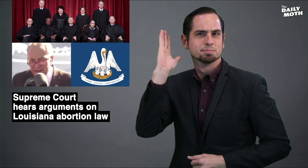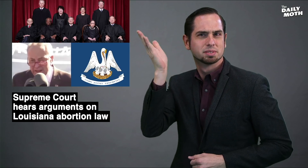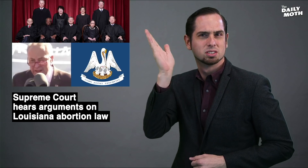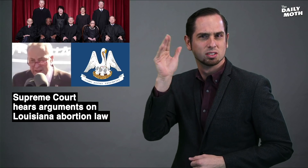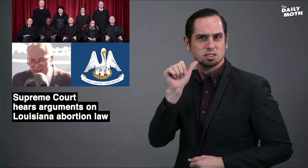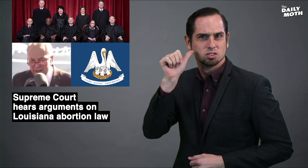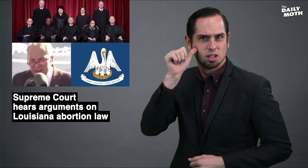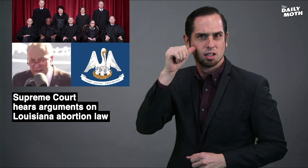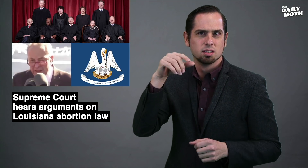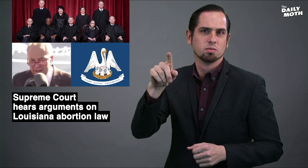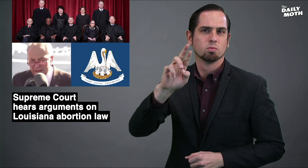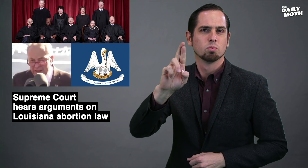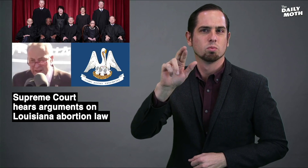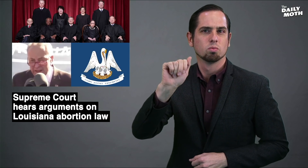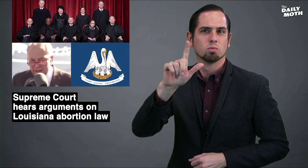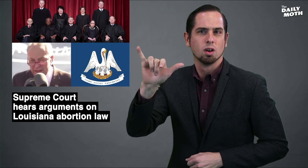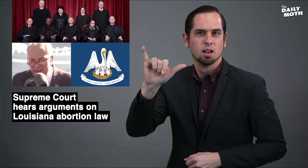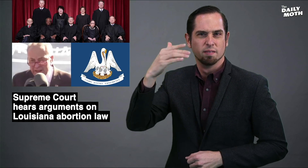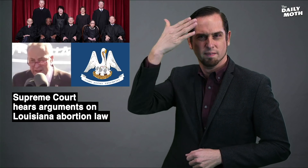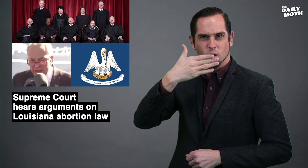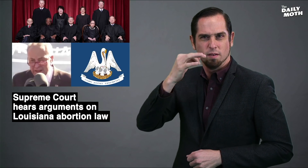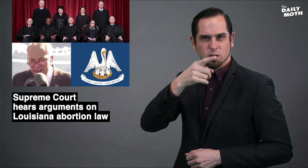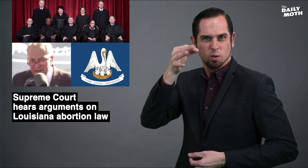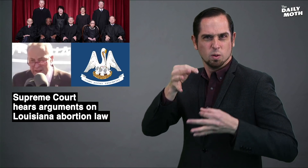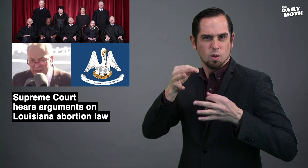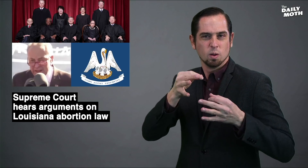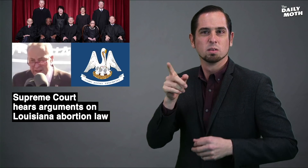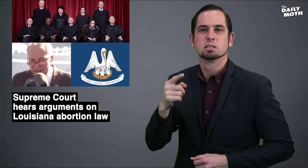a speech yesterday at a rally in the front of the Court